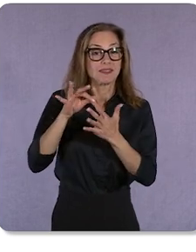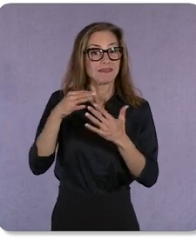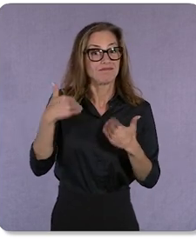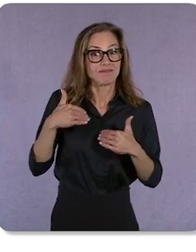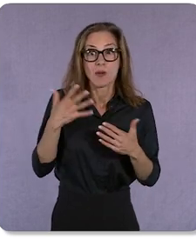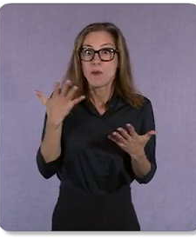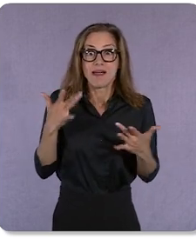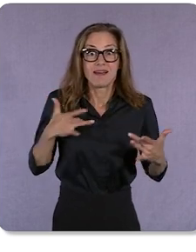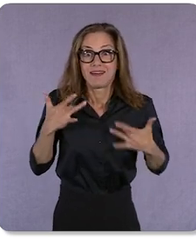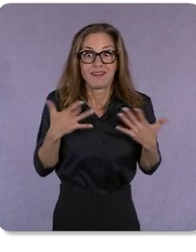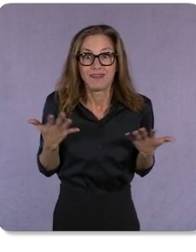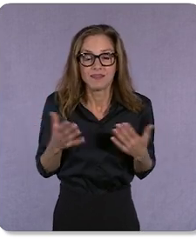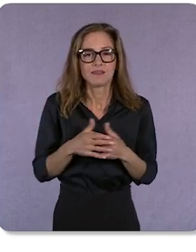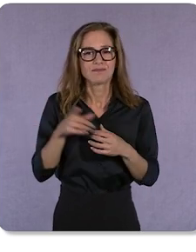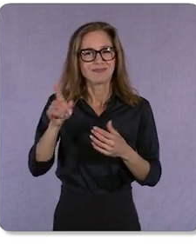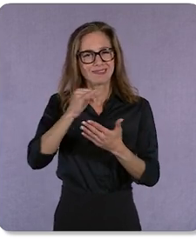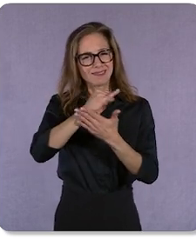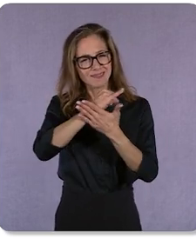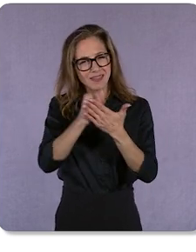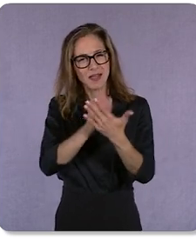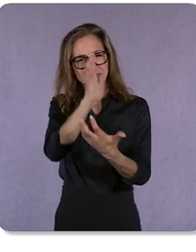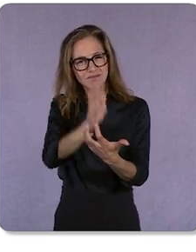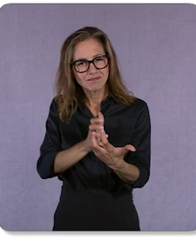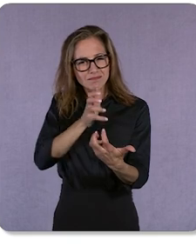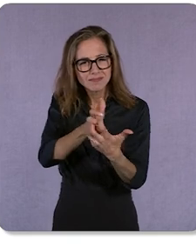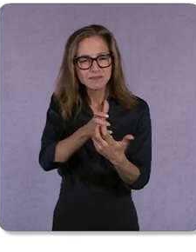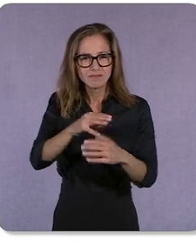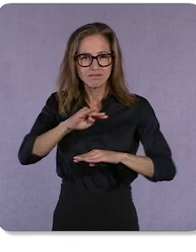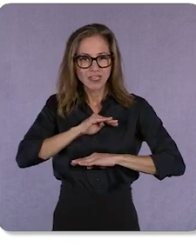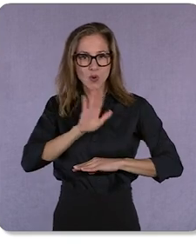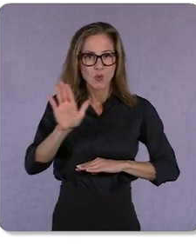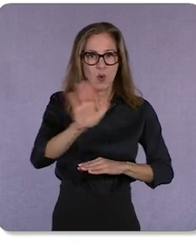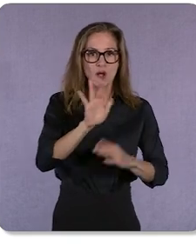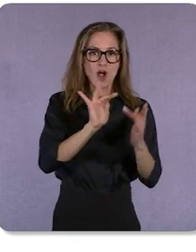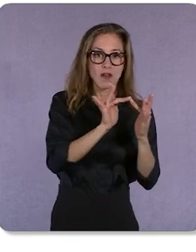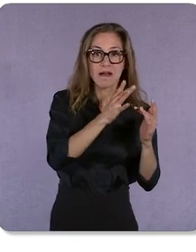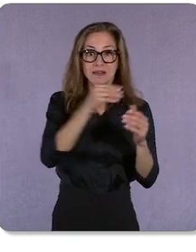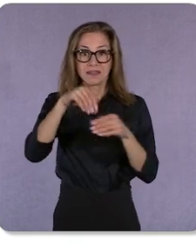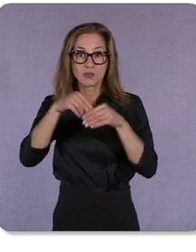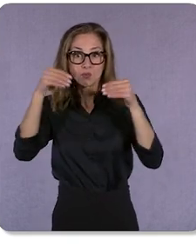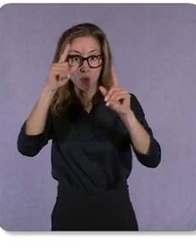is that it’s specifically designed to meet your online and in-store goals all in one,